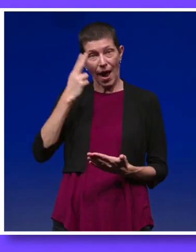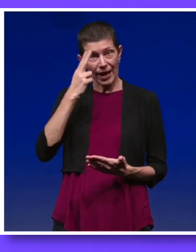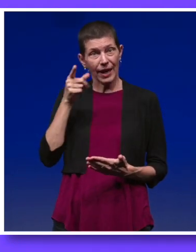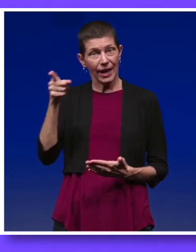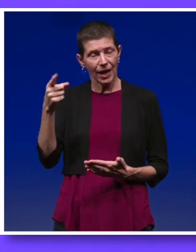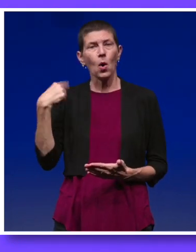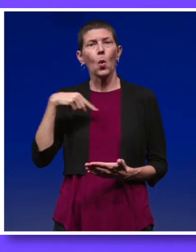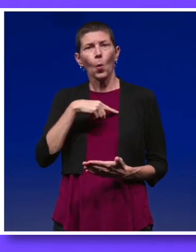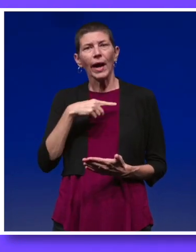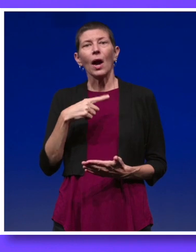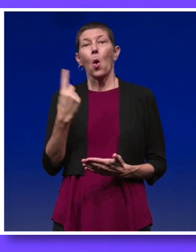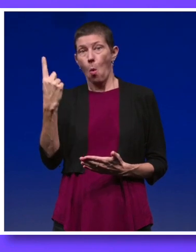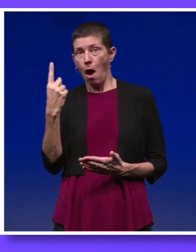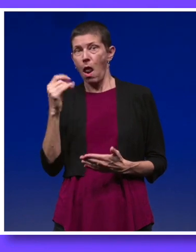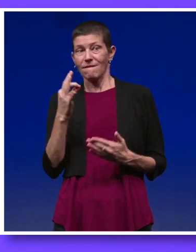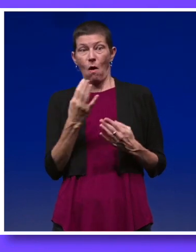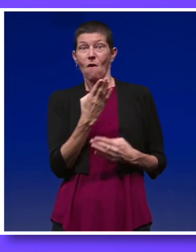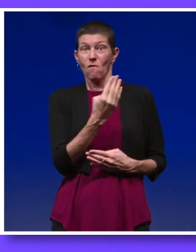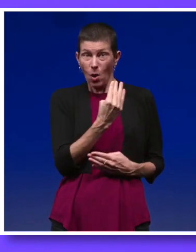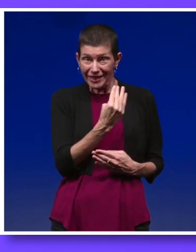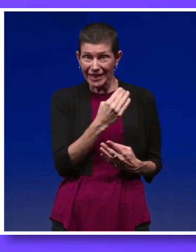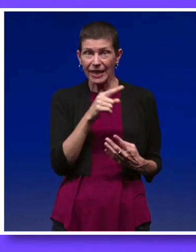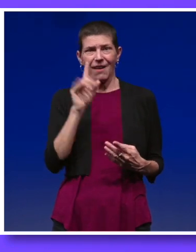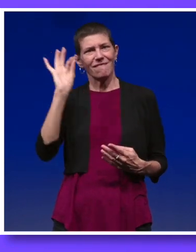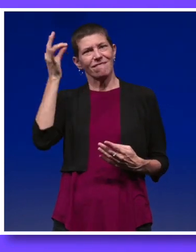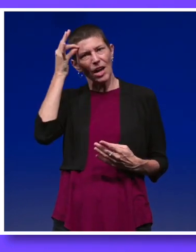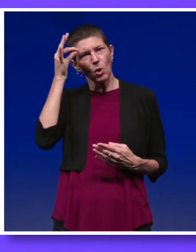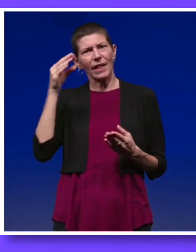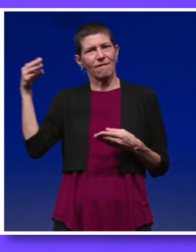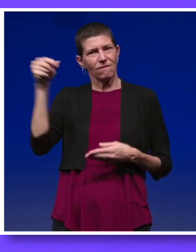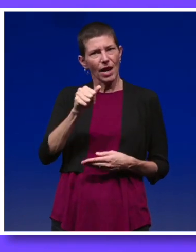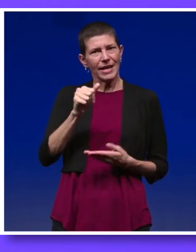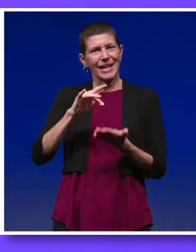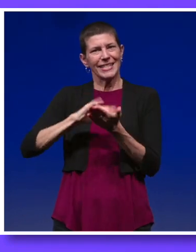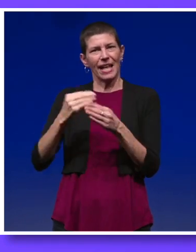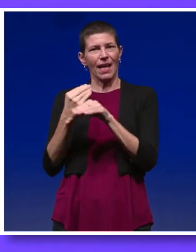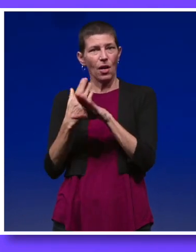and we are one of fourteen federally funded telehealth resource centers in the country.